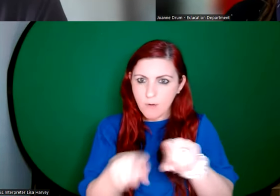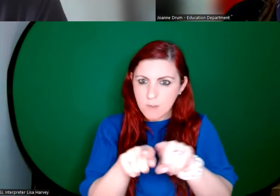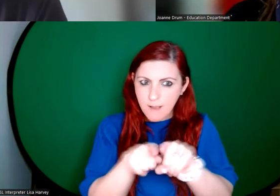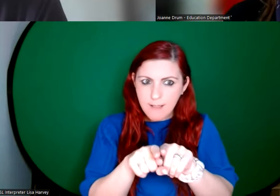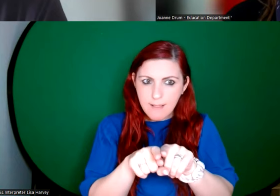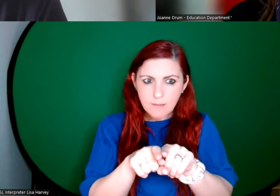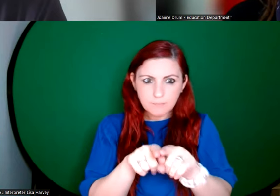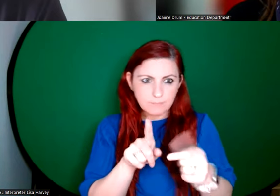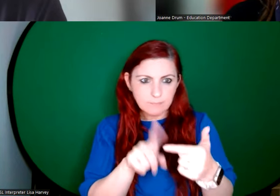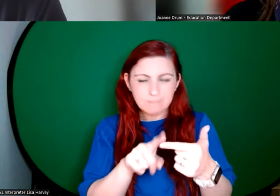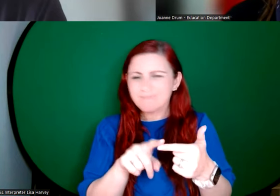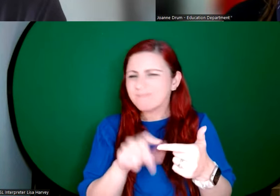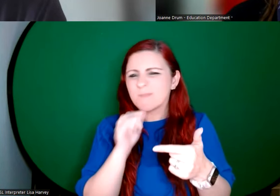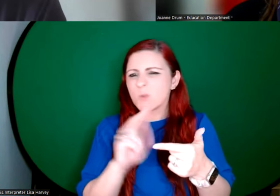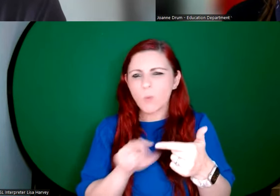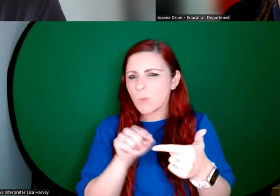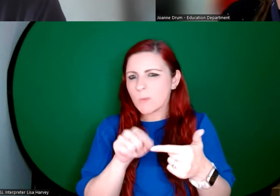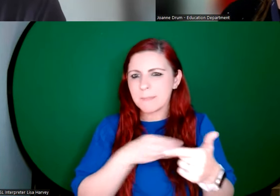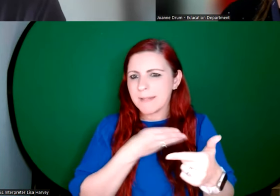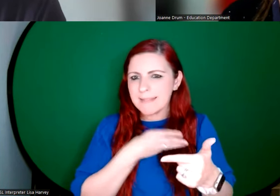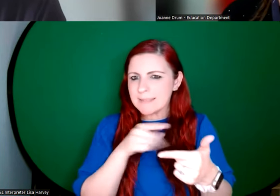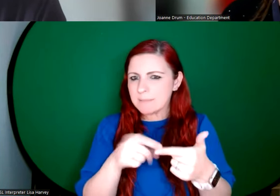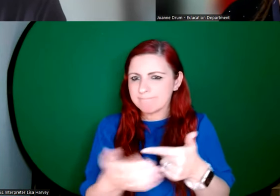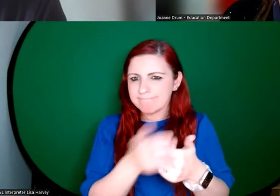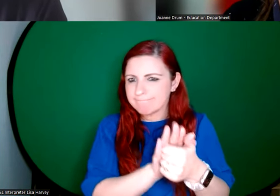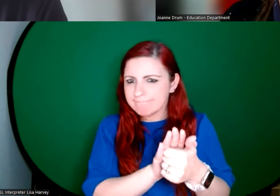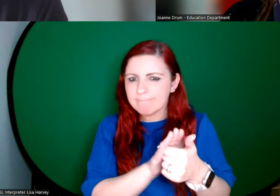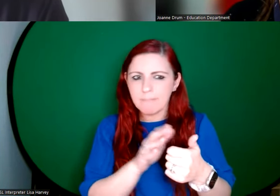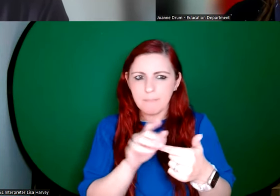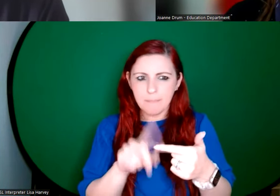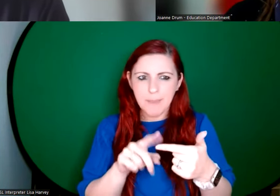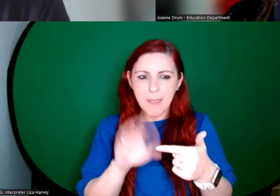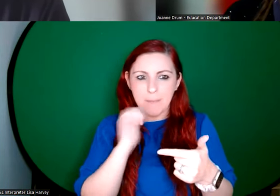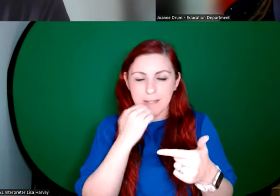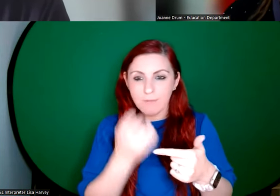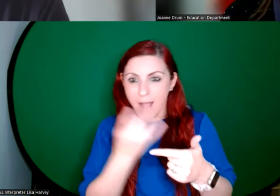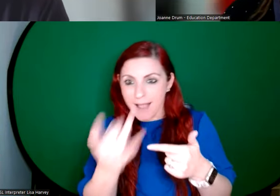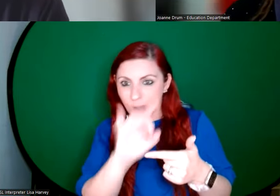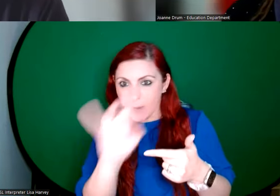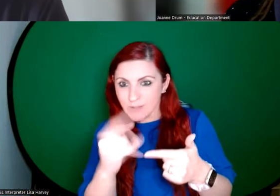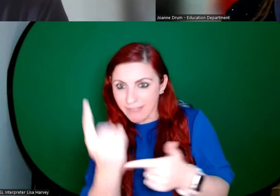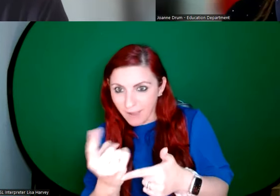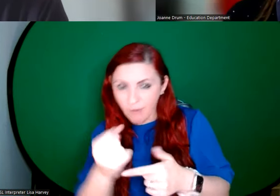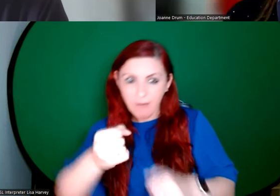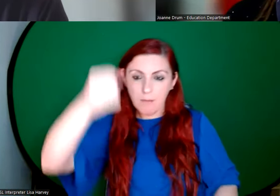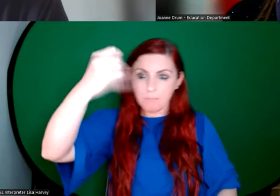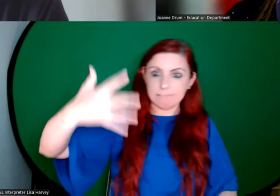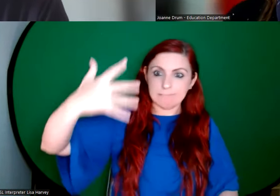could ask you not to use that, I'd appreciate it. It's because if you ask a question in the chat box, it pops up in front of the speaker as they're speaking